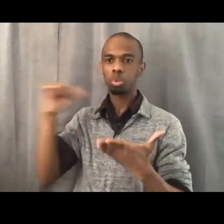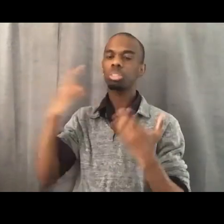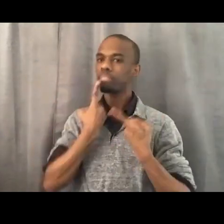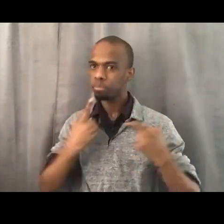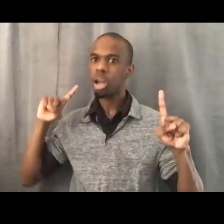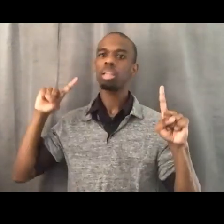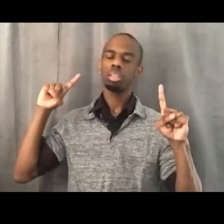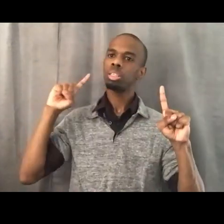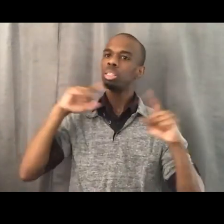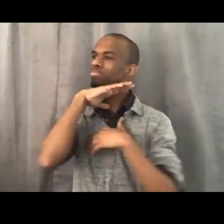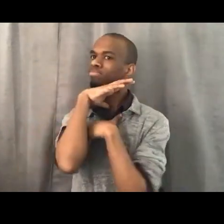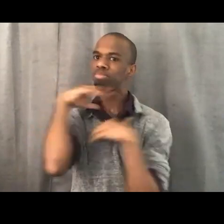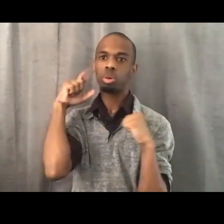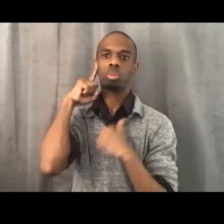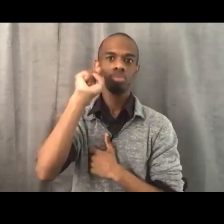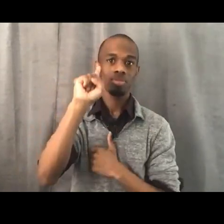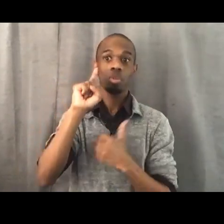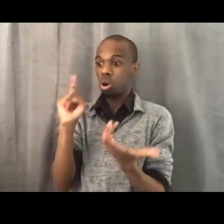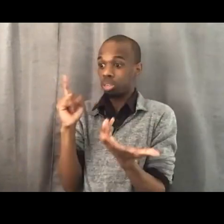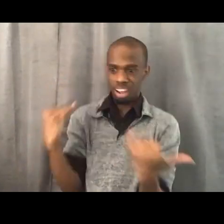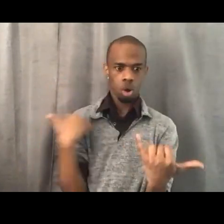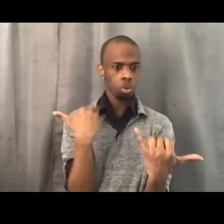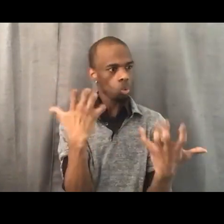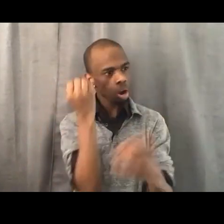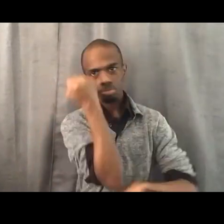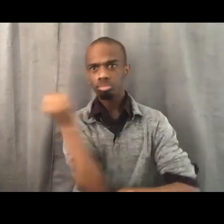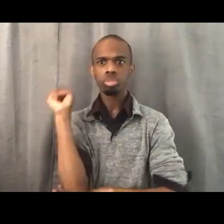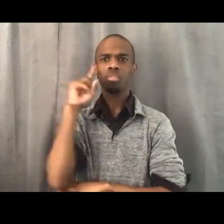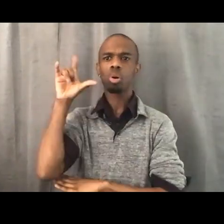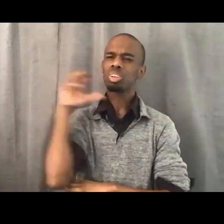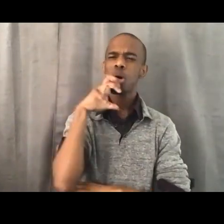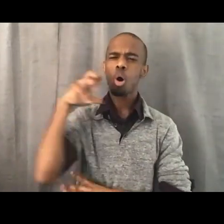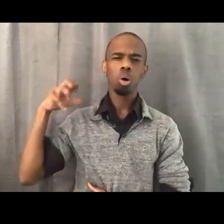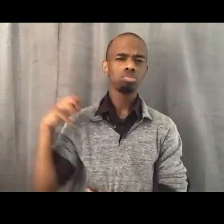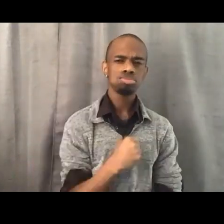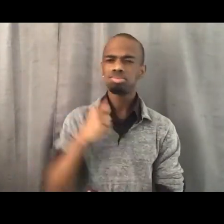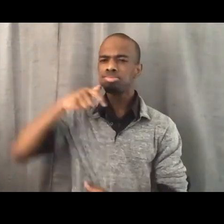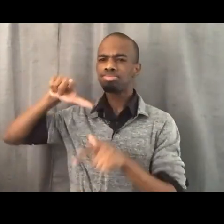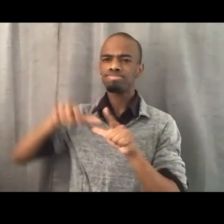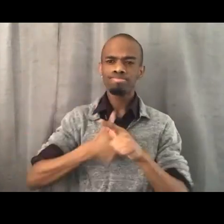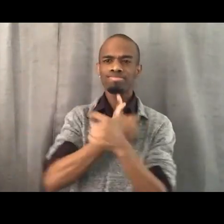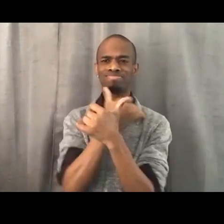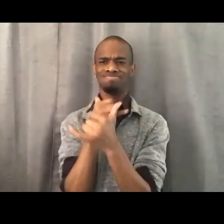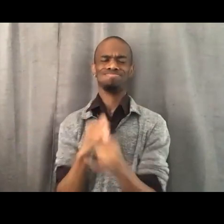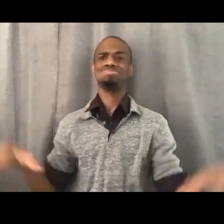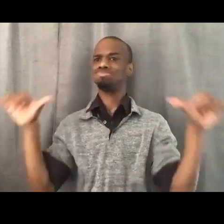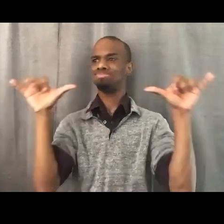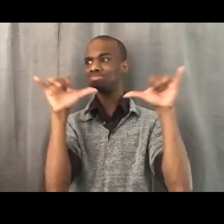It's saying that we have to upend the systems themselves. And so Black Power is a more imaginative call